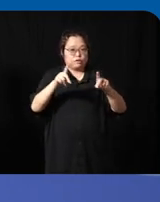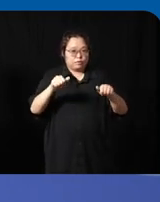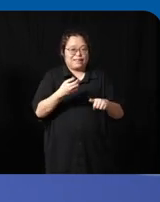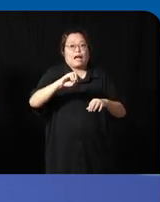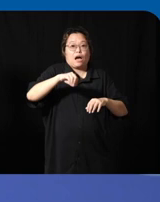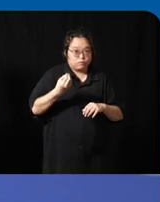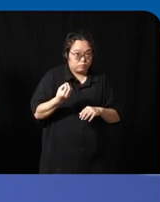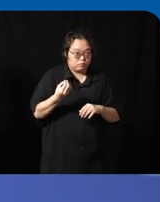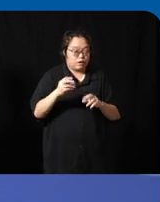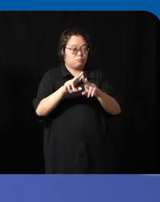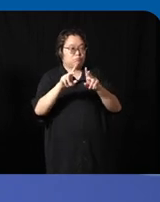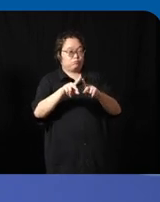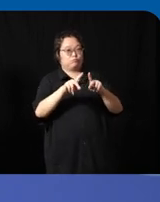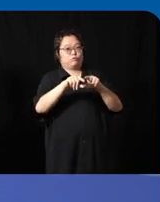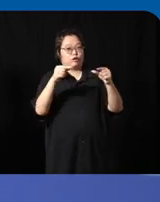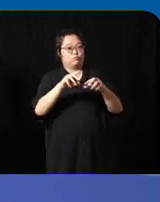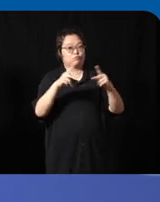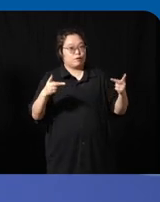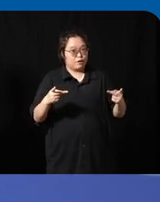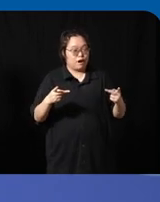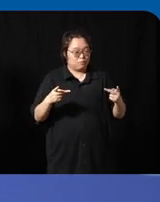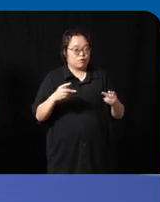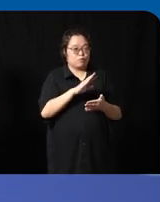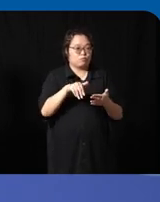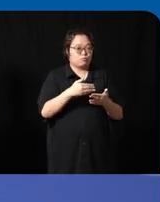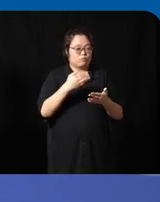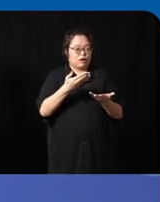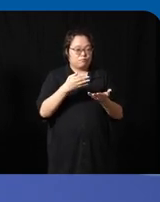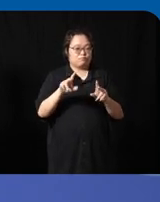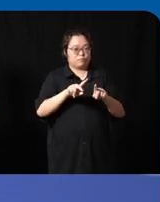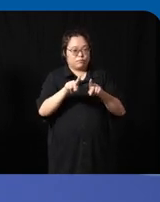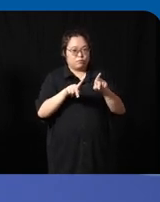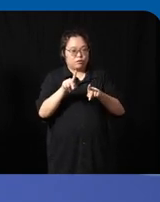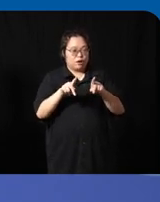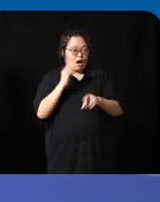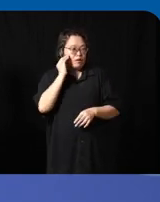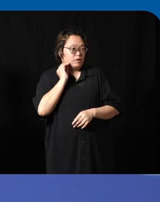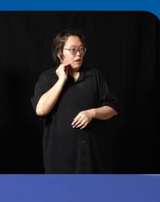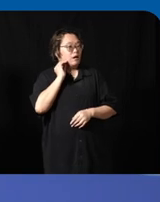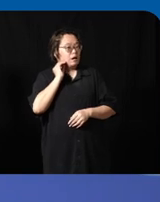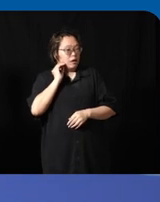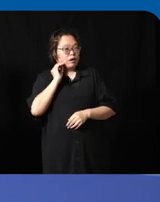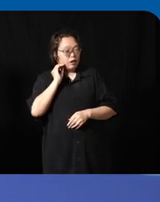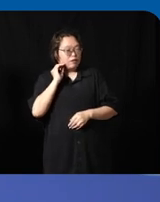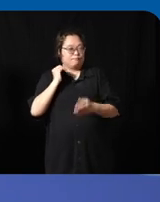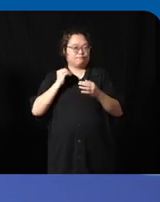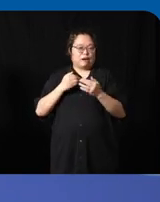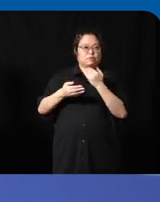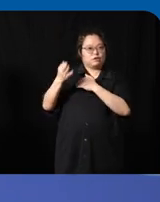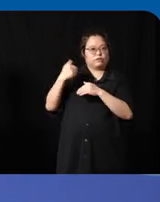everyone else get to know a completely different experience from what we are used to for example